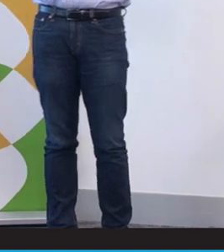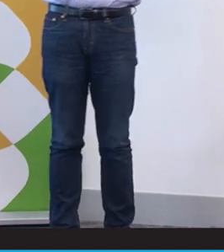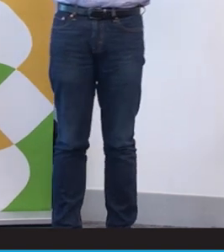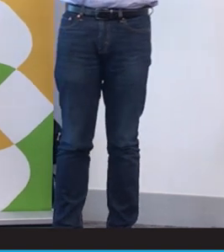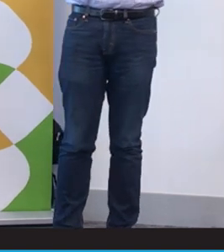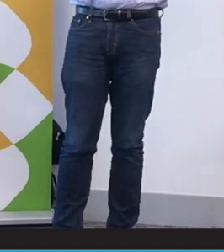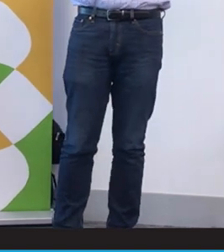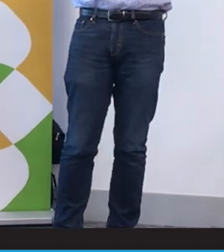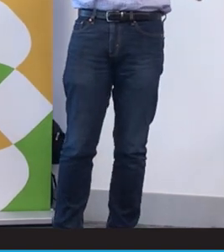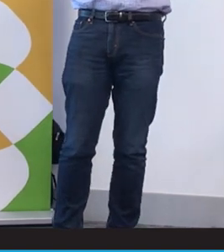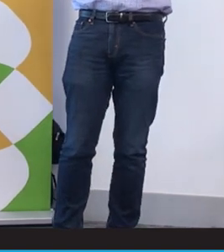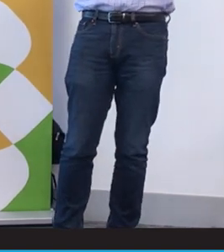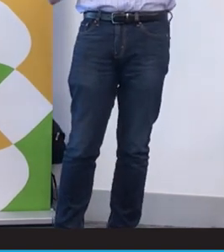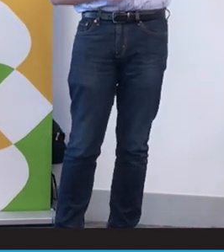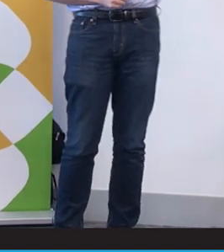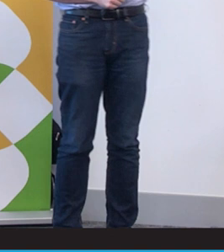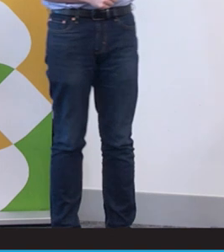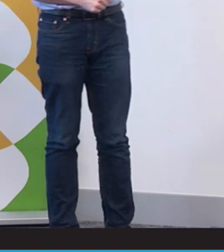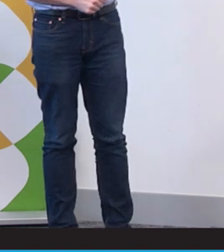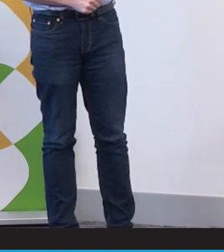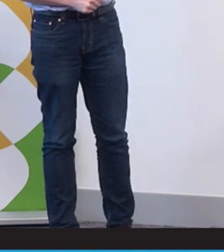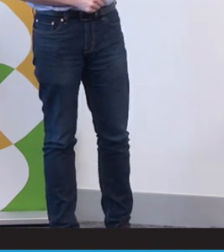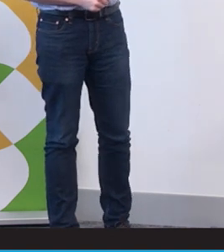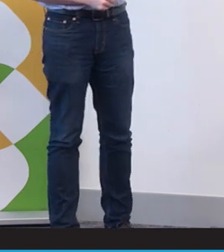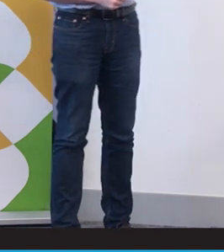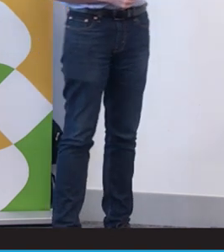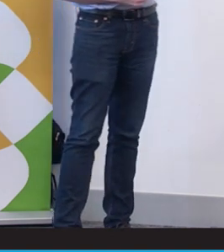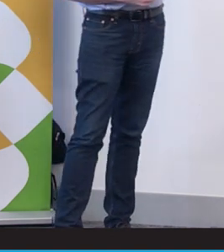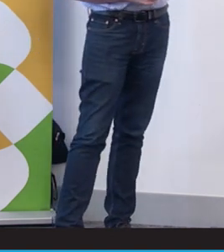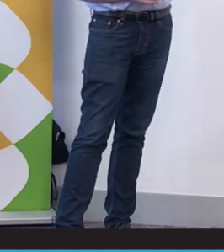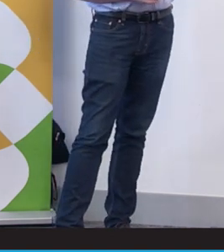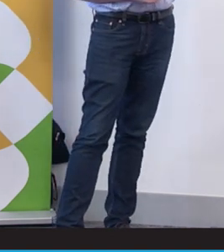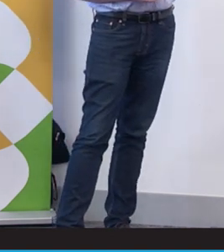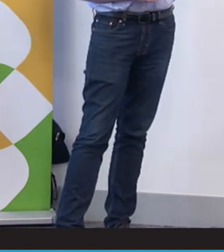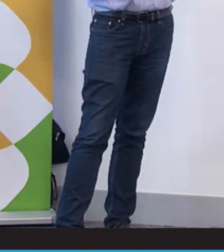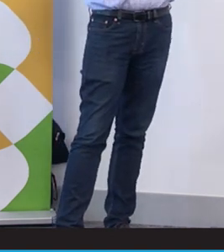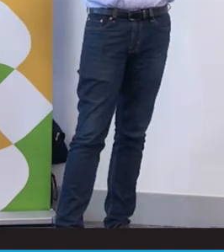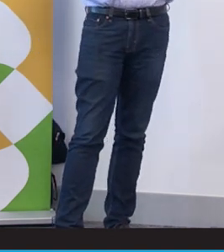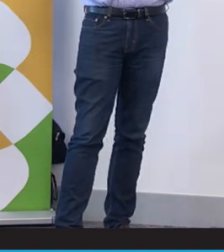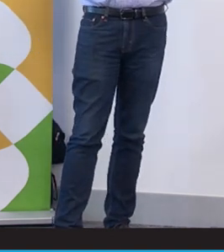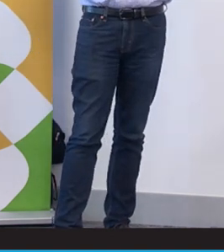business. And so we don't have that capacity. So we're trying to to catch up and equalize that.